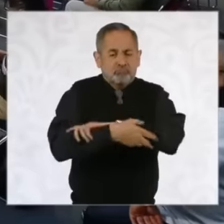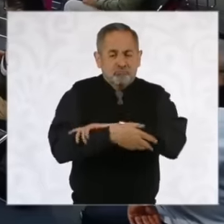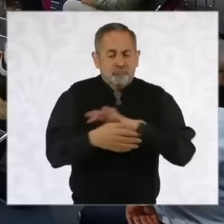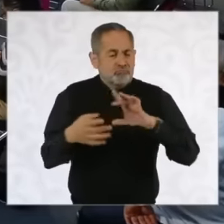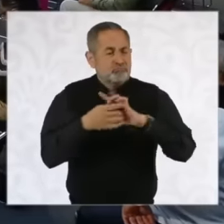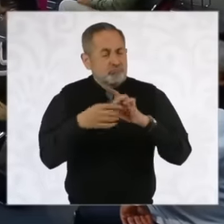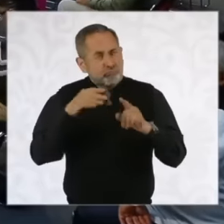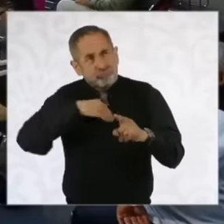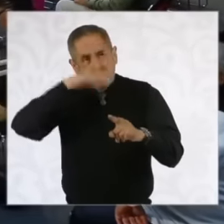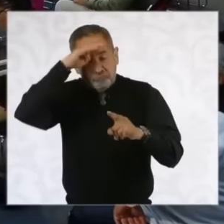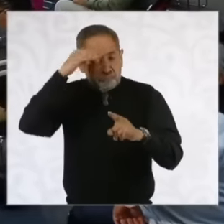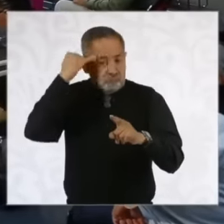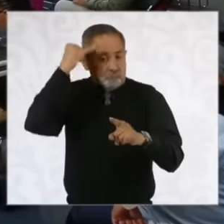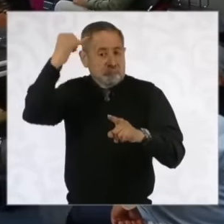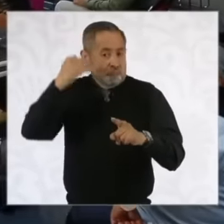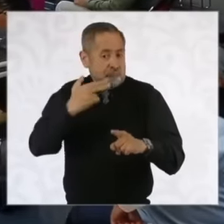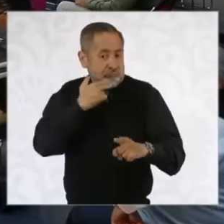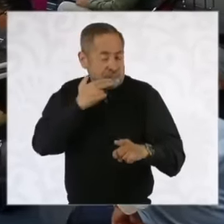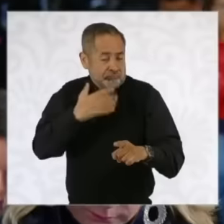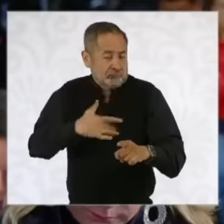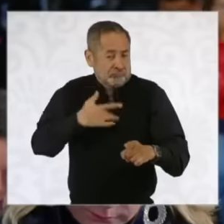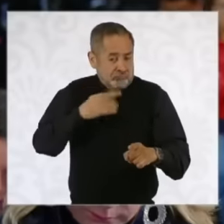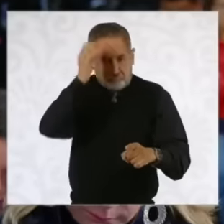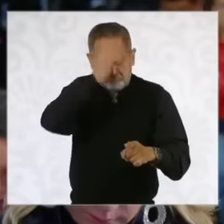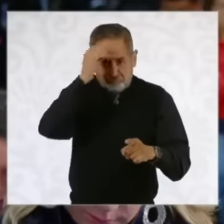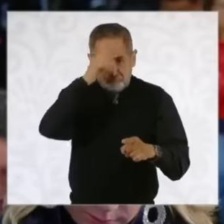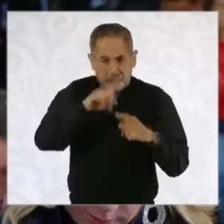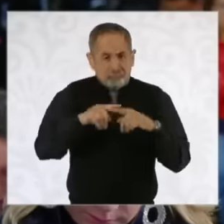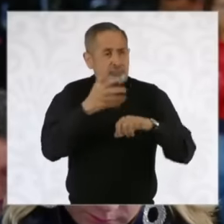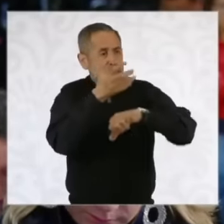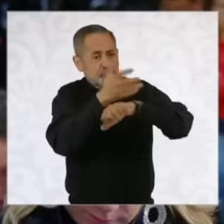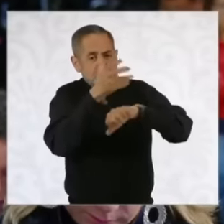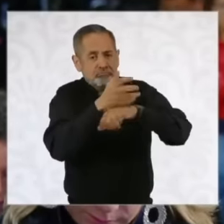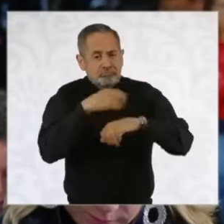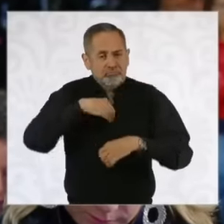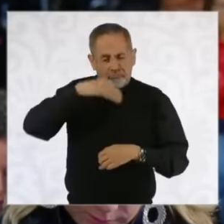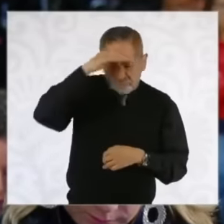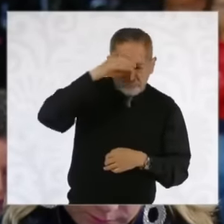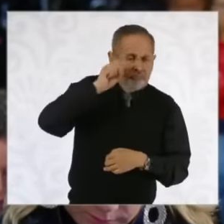does it raise for you? Well, now the United States is talking about that it is time for